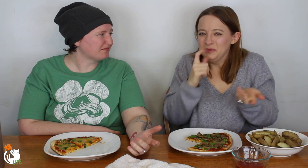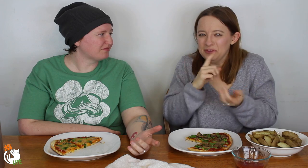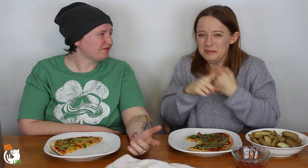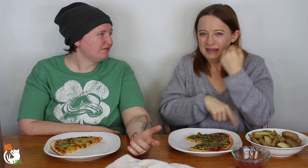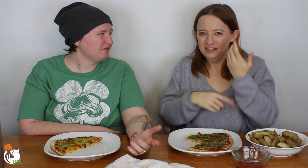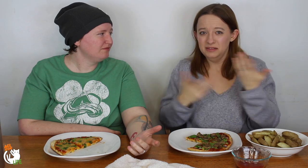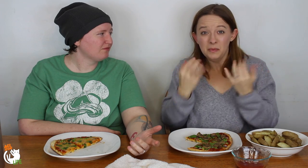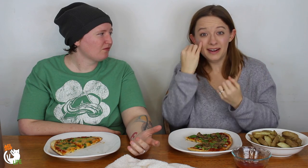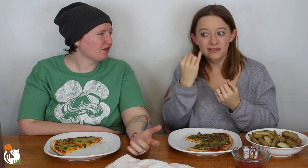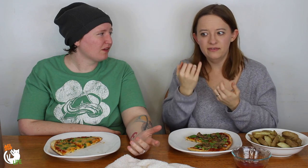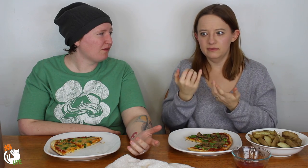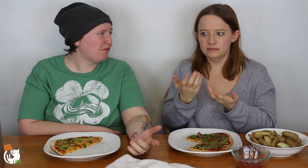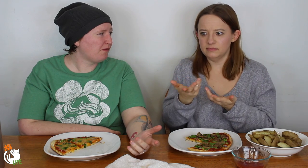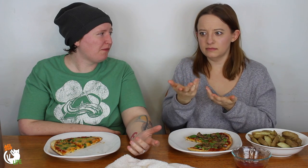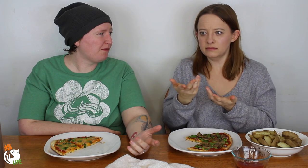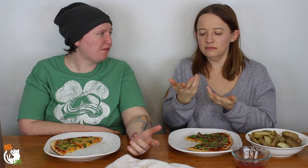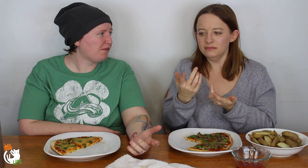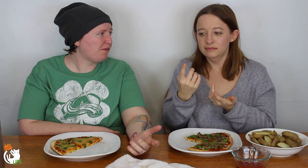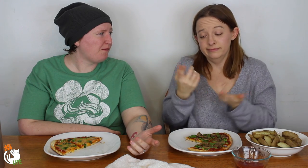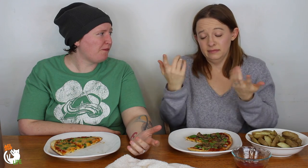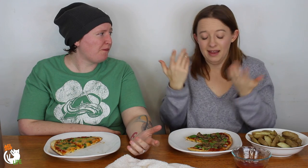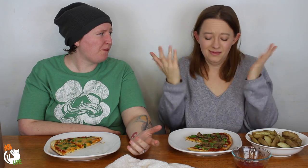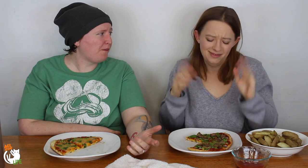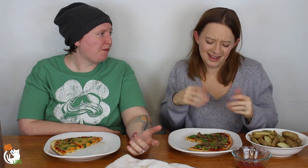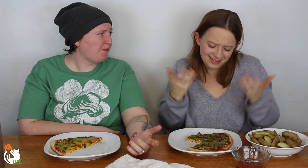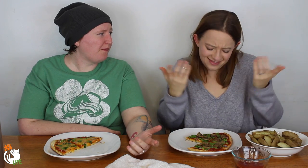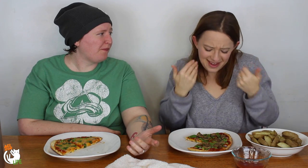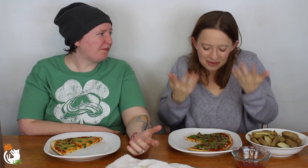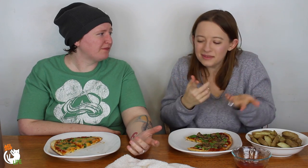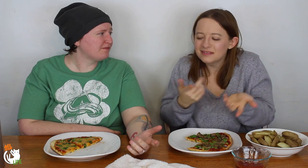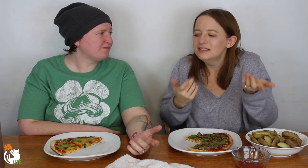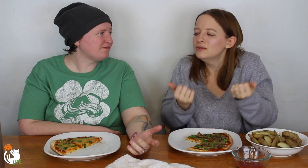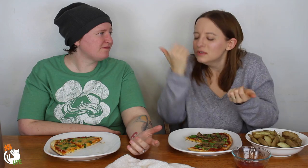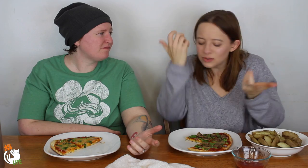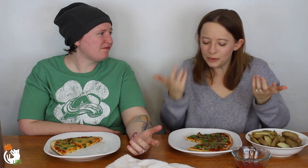So who's it really punishing? I don't know.. I don't know.